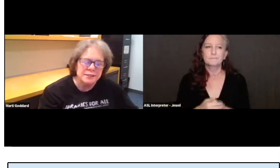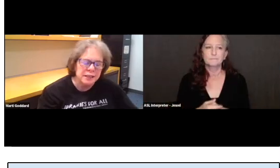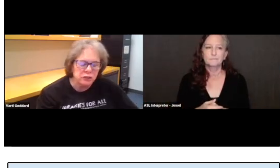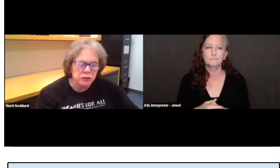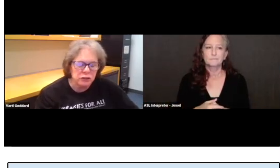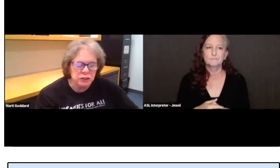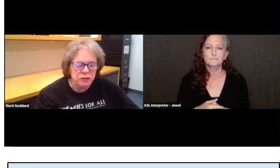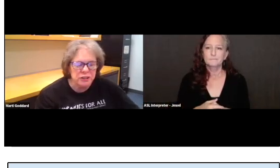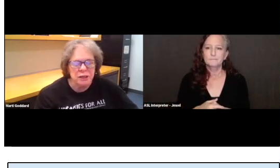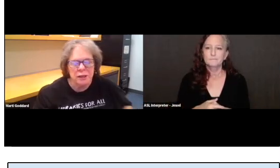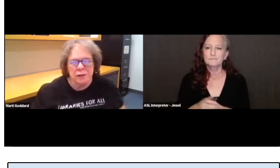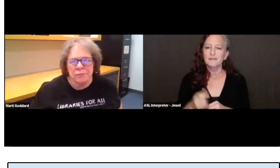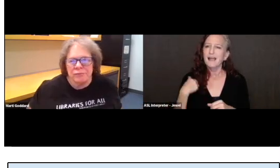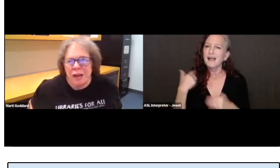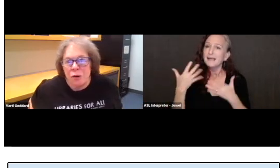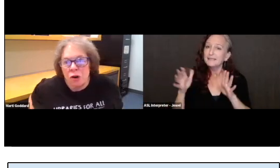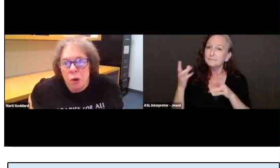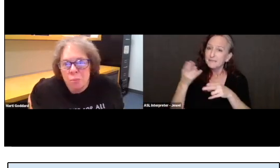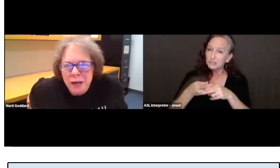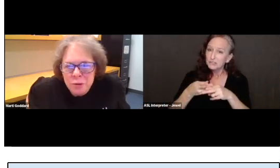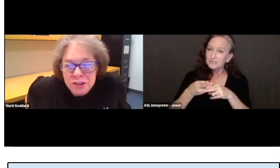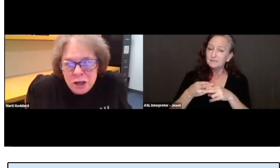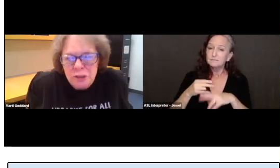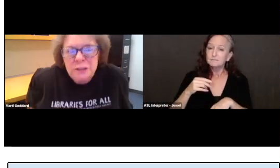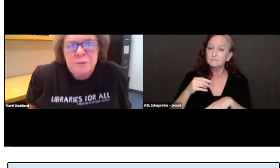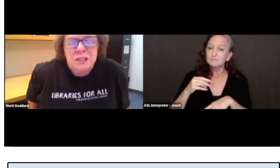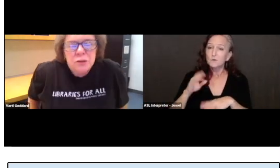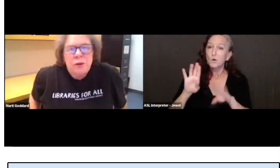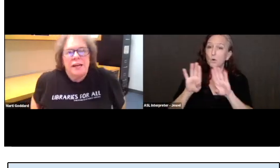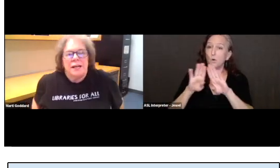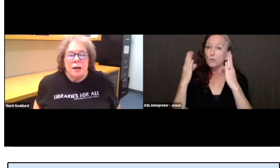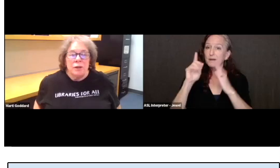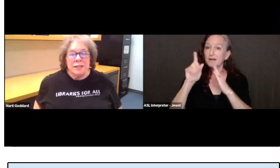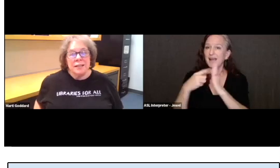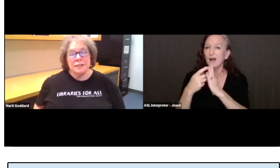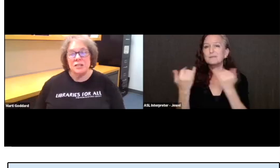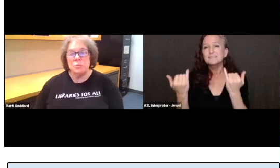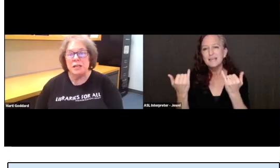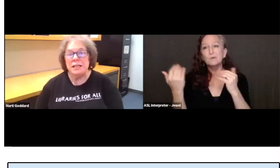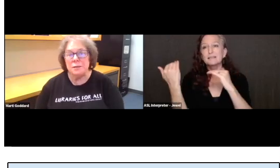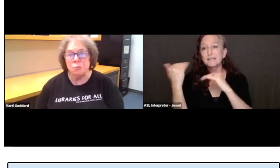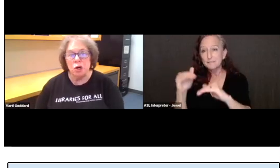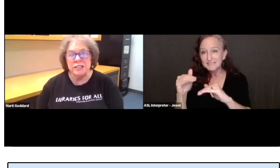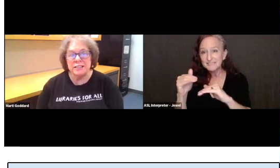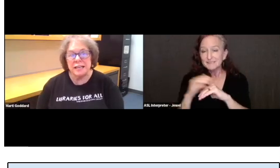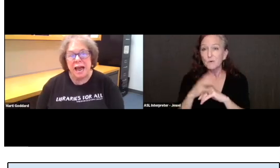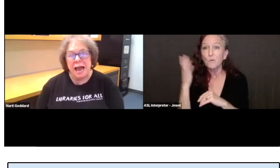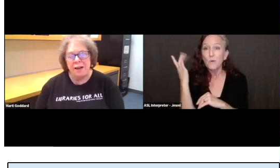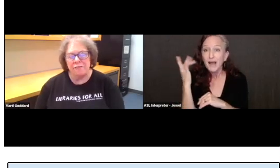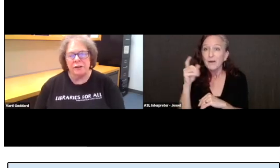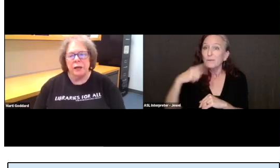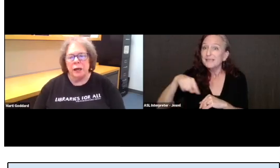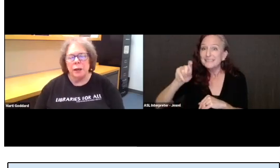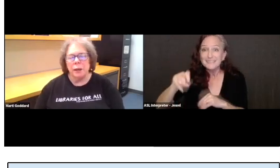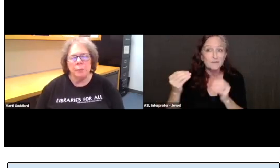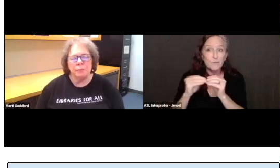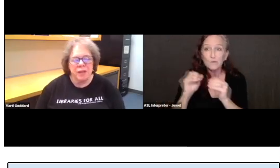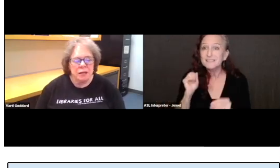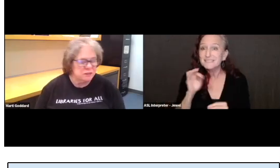And I said earlier, our open hours are limited right now and that's because we need more staff.